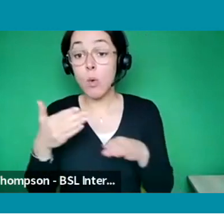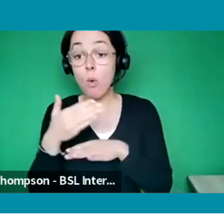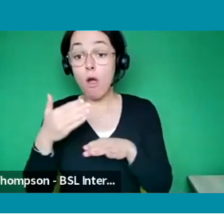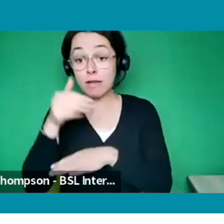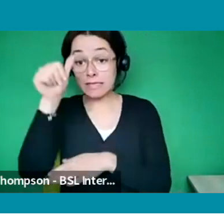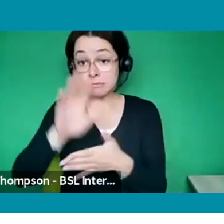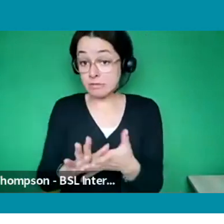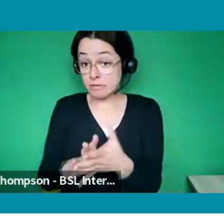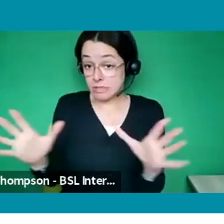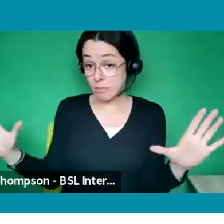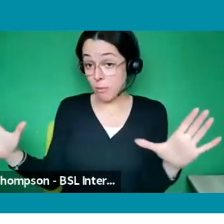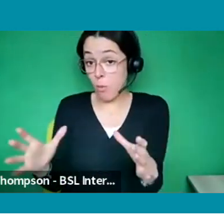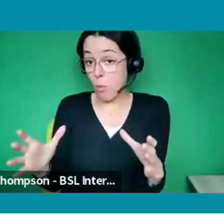You don't need a tonne of credits for that.